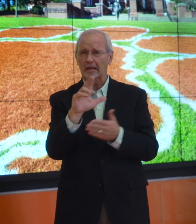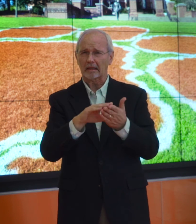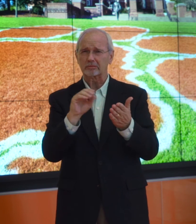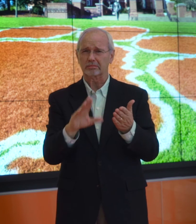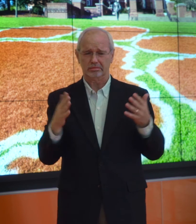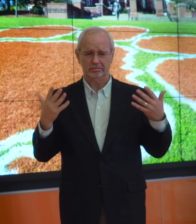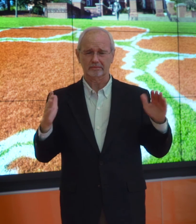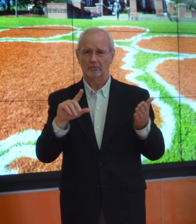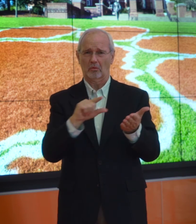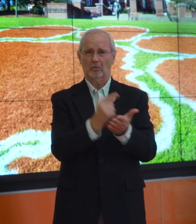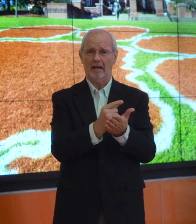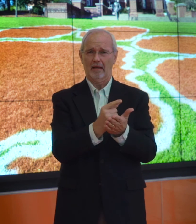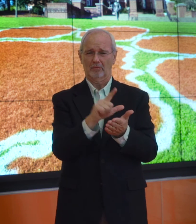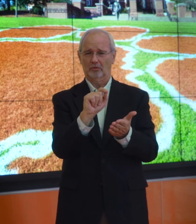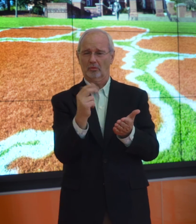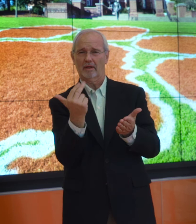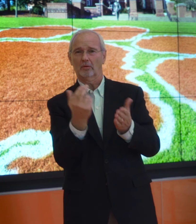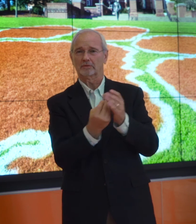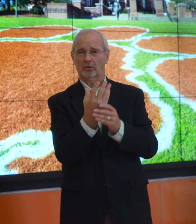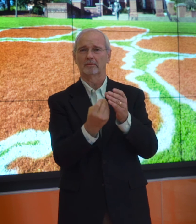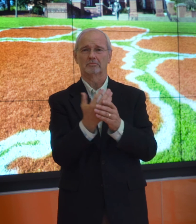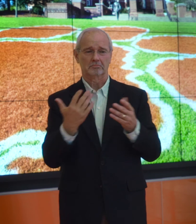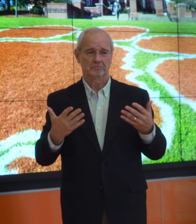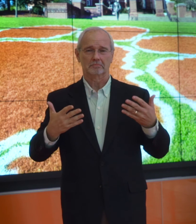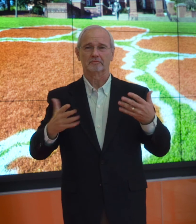our 1st 3 students.